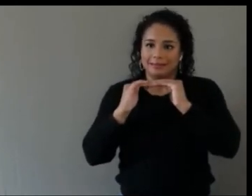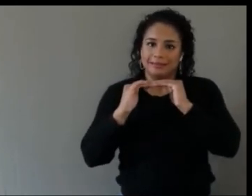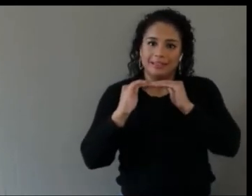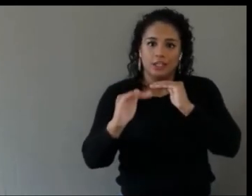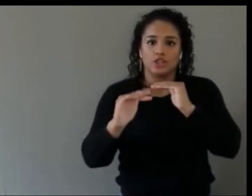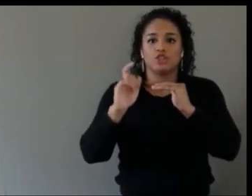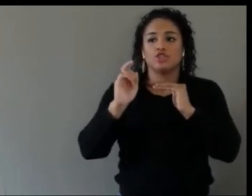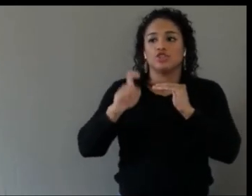you know.